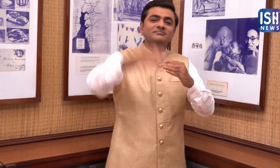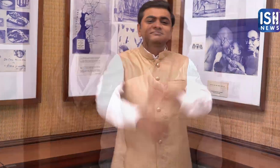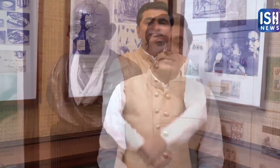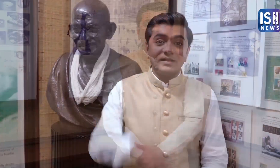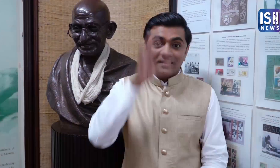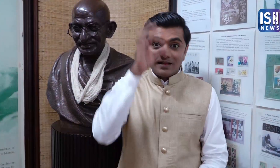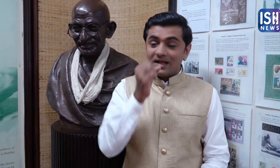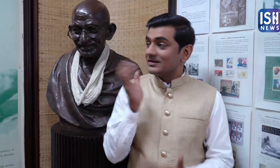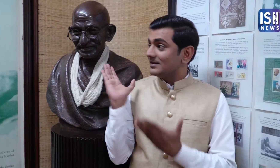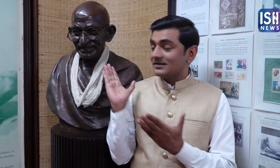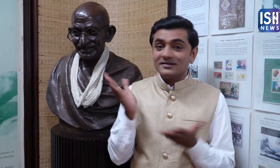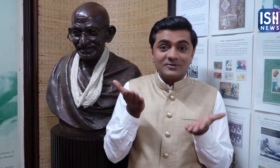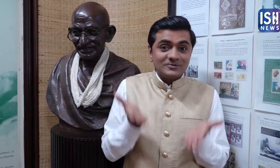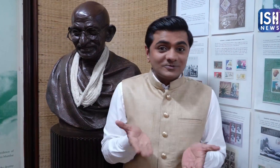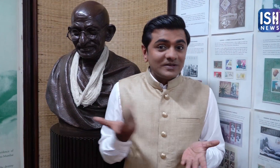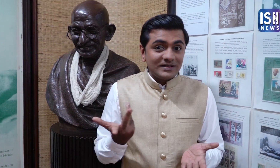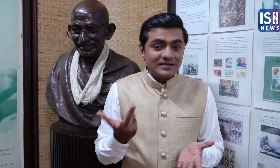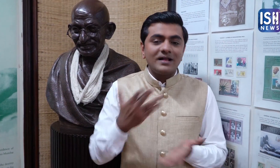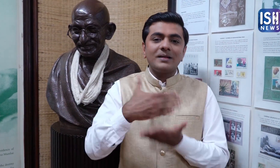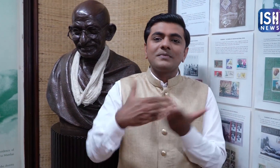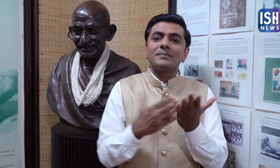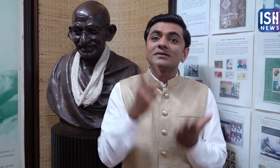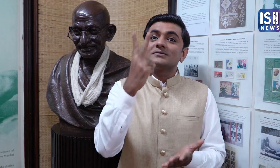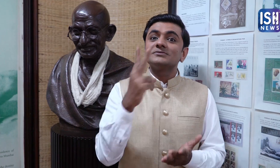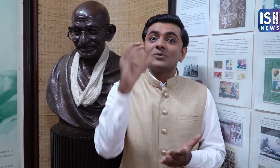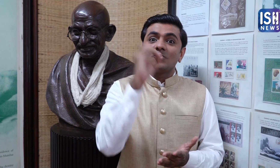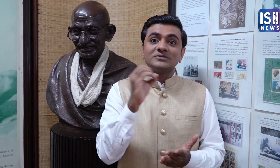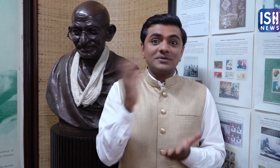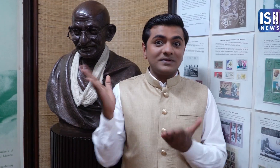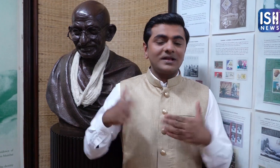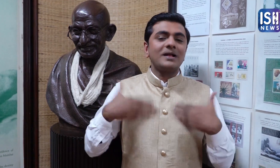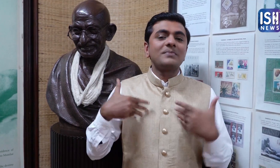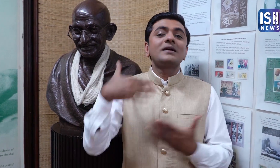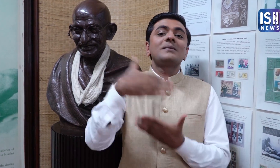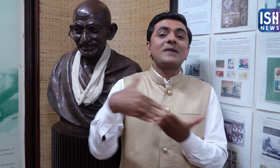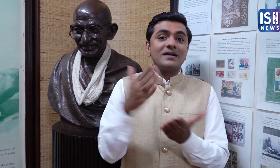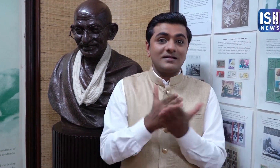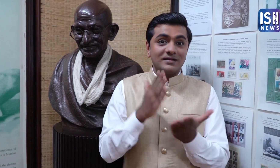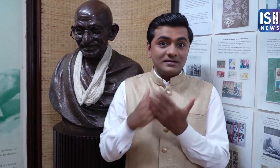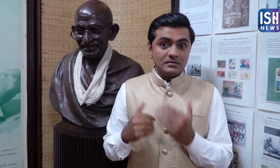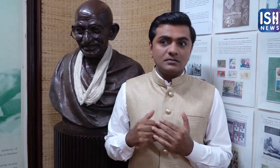Today 2nd October is Gandhi Jayanthi.